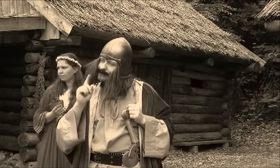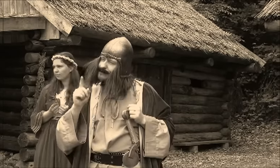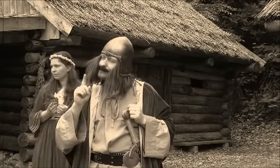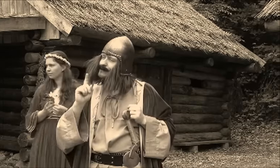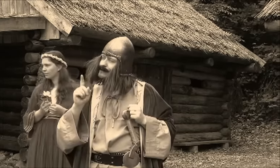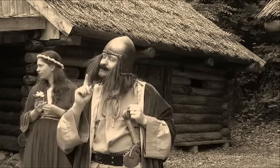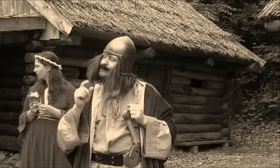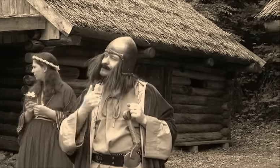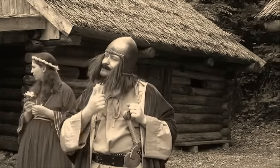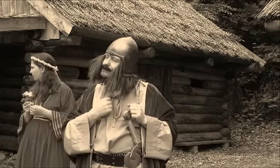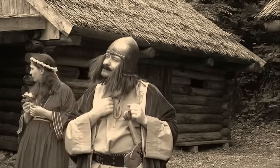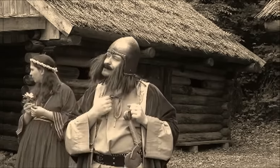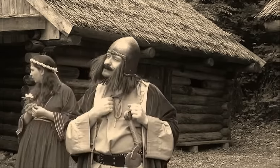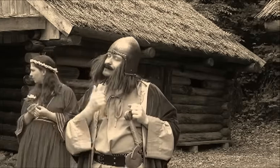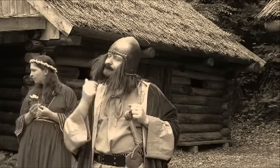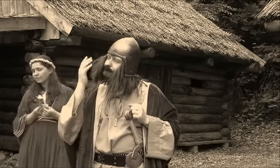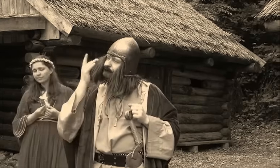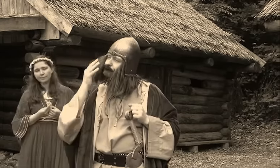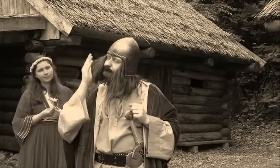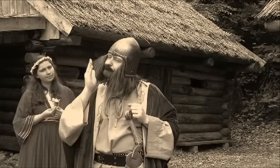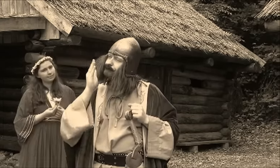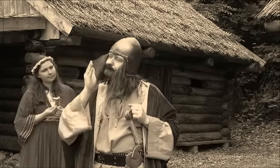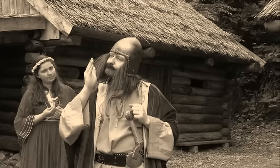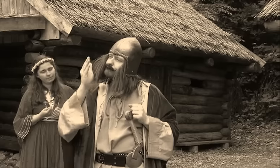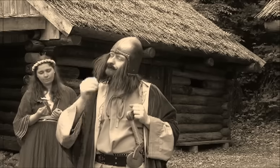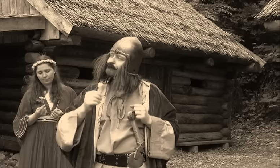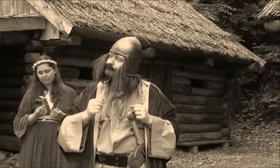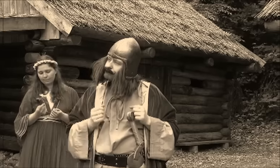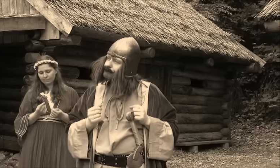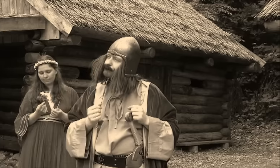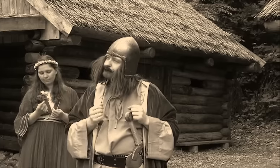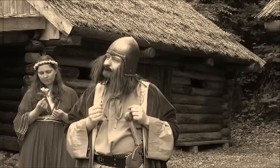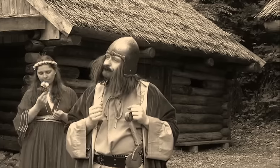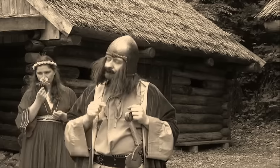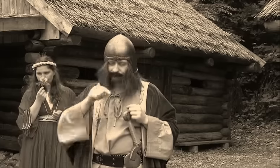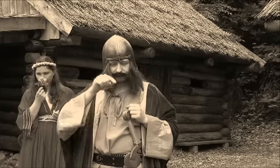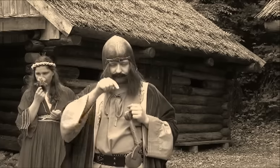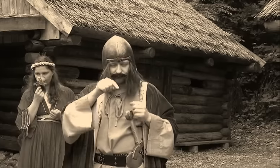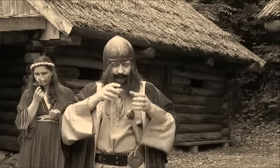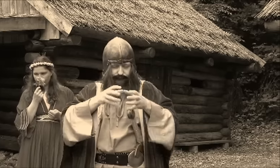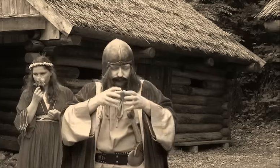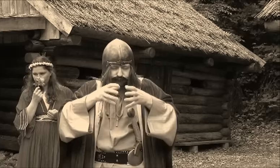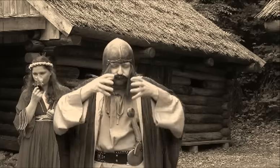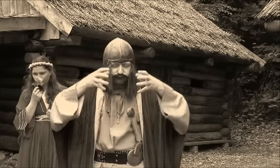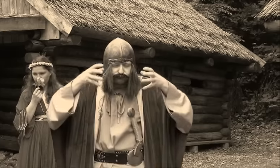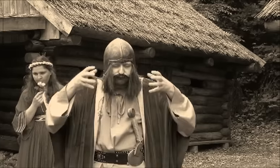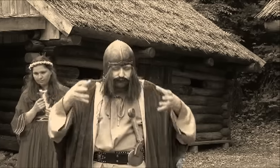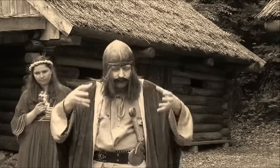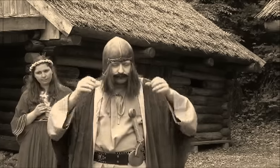But this is not the end. I want to expand my rule